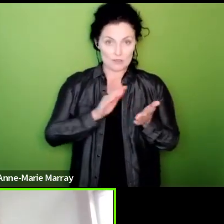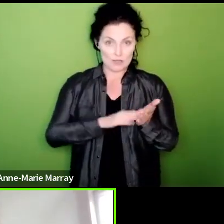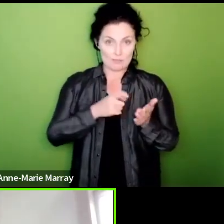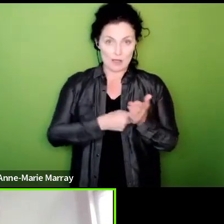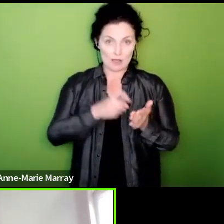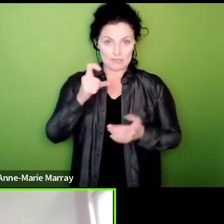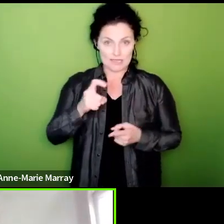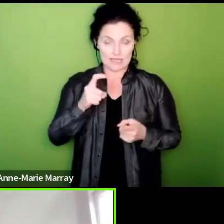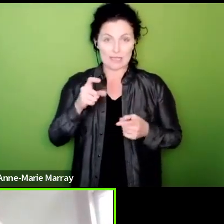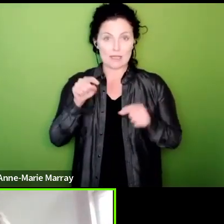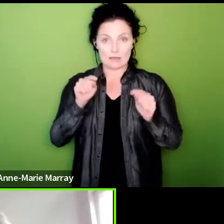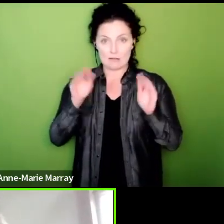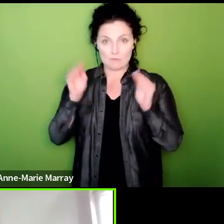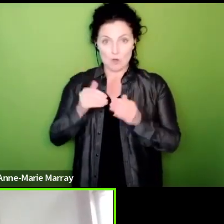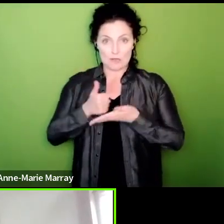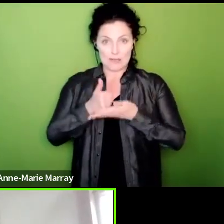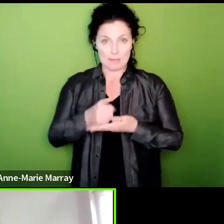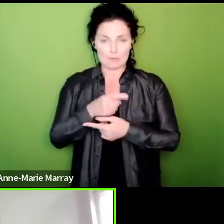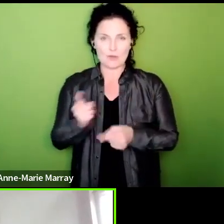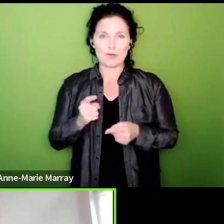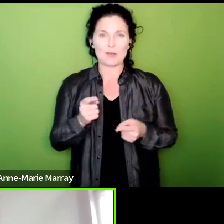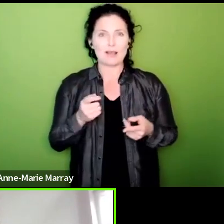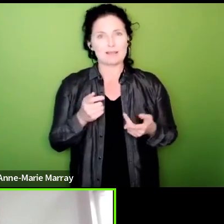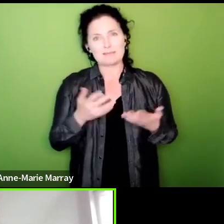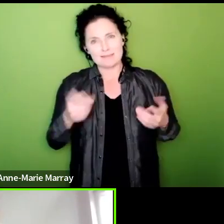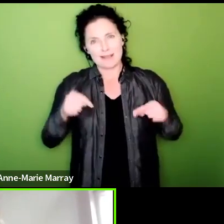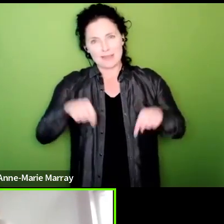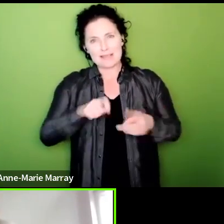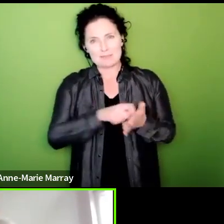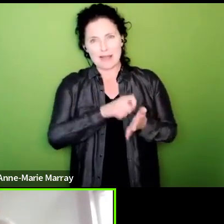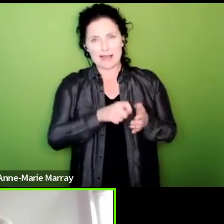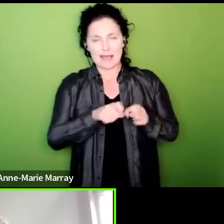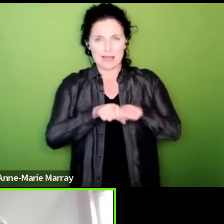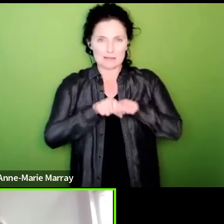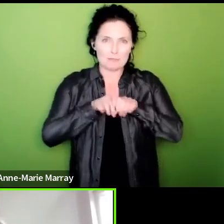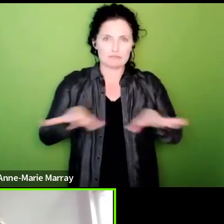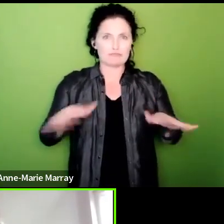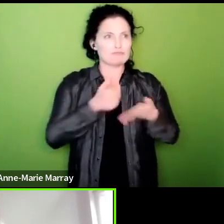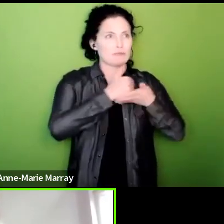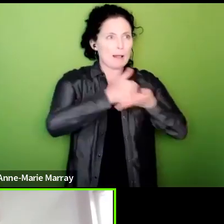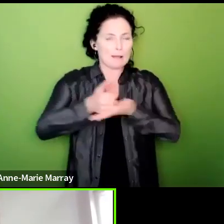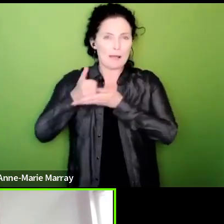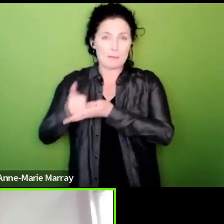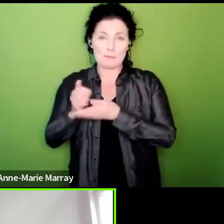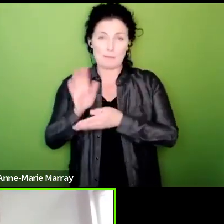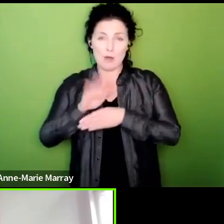obviously we've had to do our resources across all 214 areas I I know we're not just confident